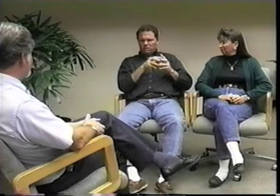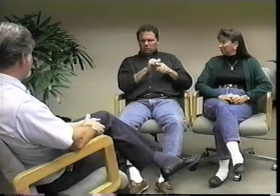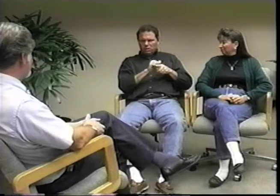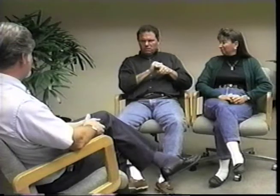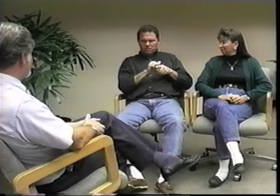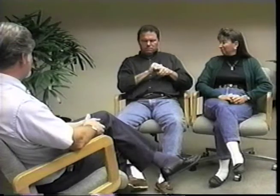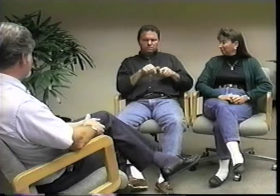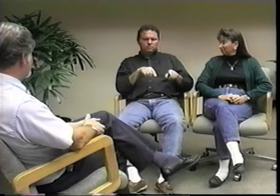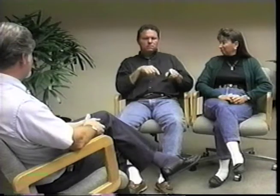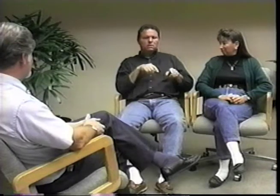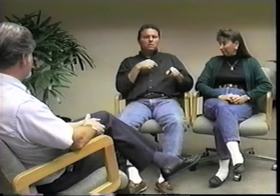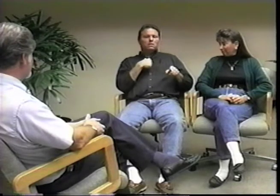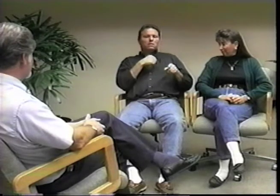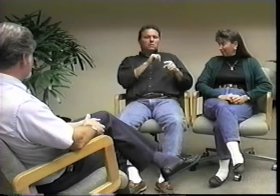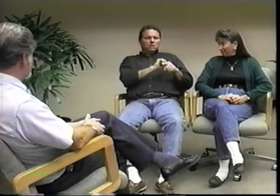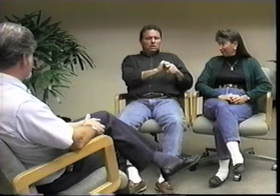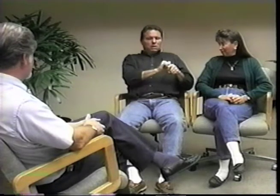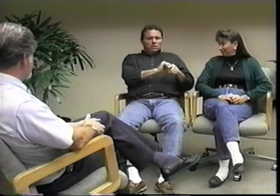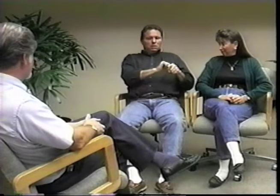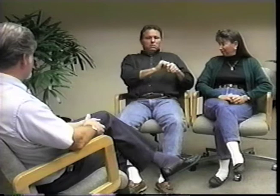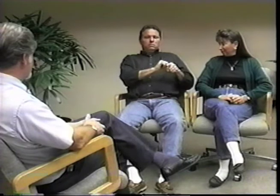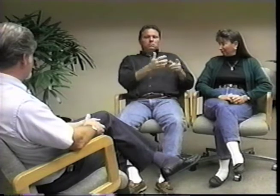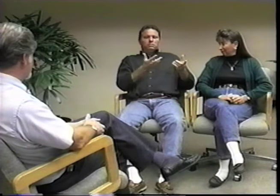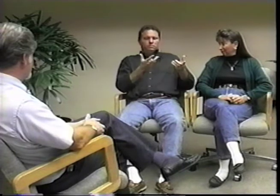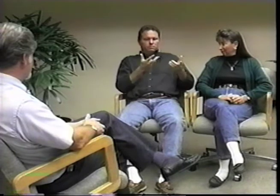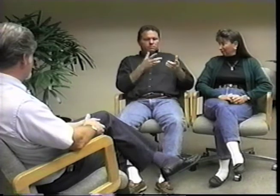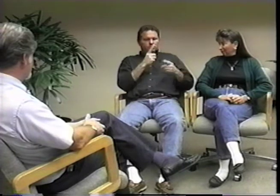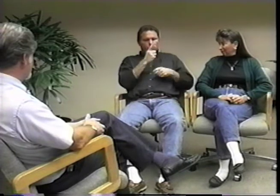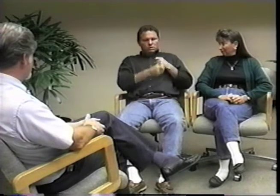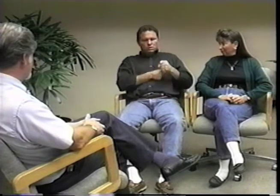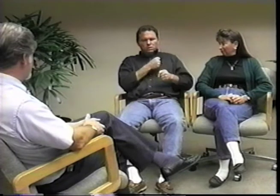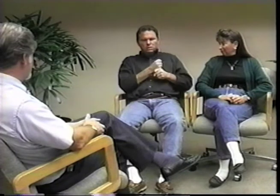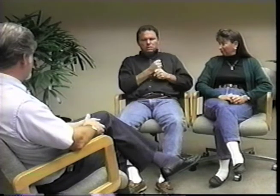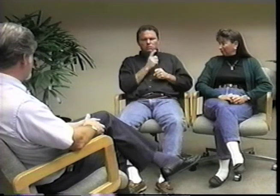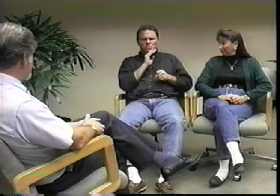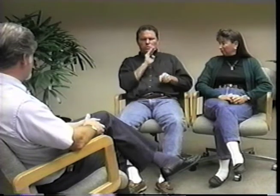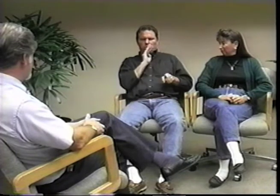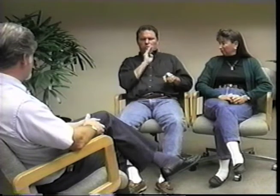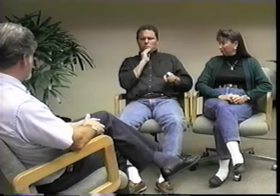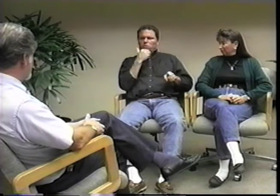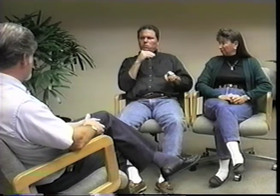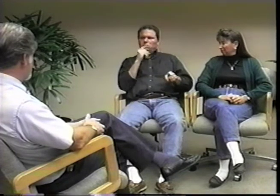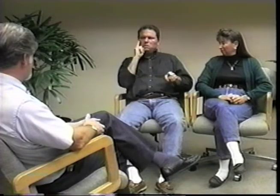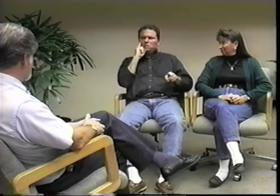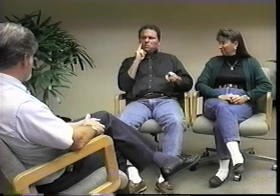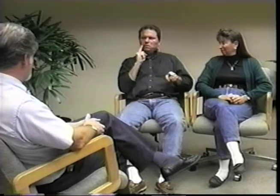They were paid to do that. In any case, I tried there for about one year,